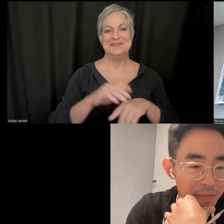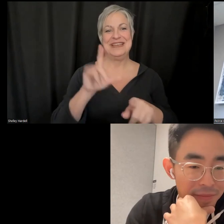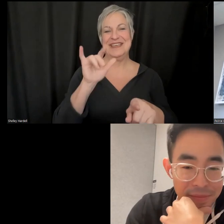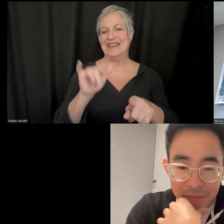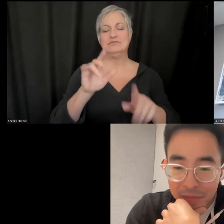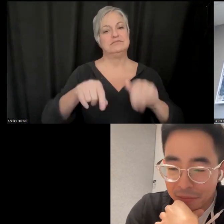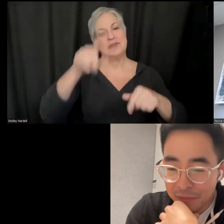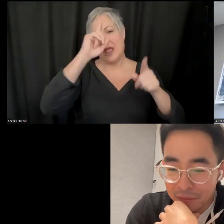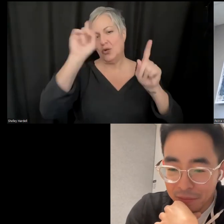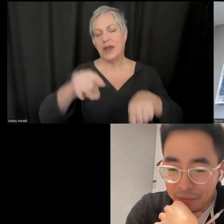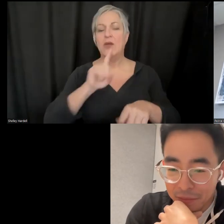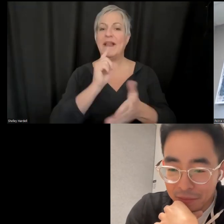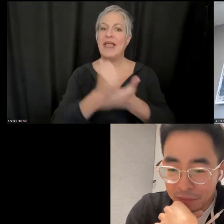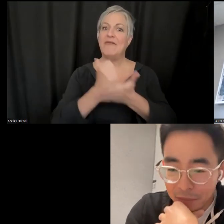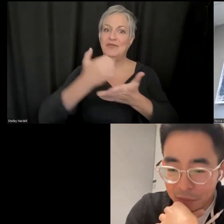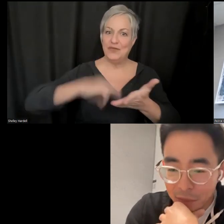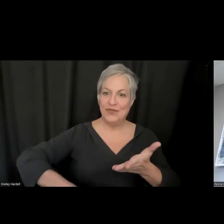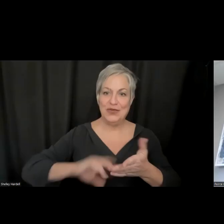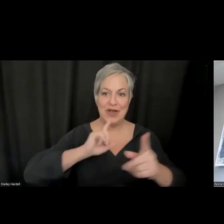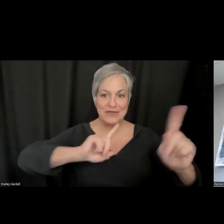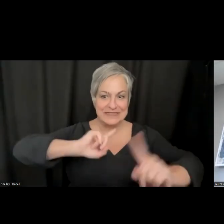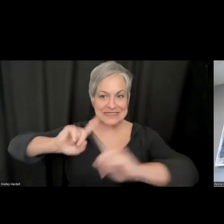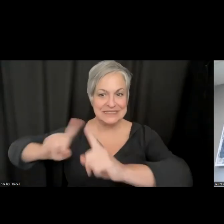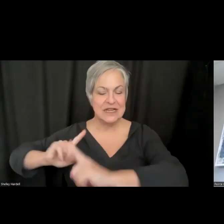extremely helpful conversation and I think a conversation we to